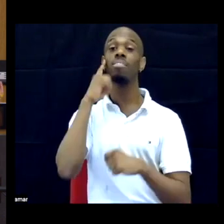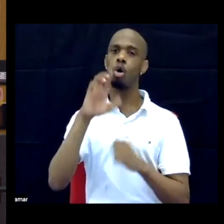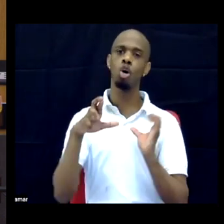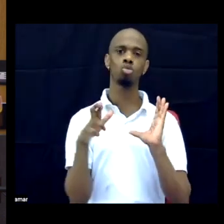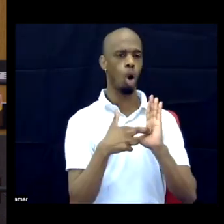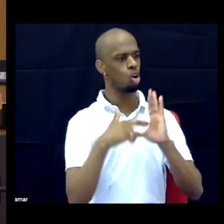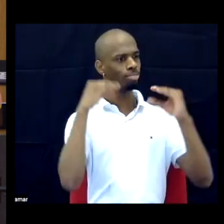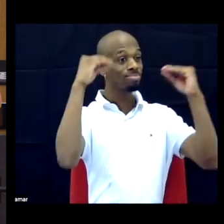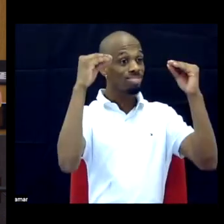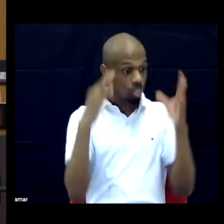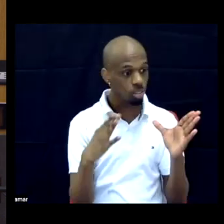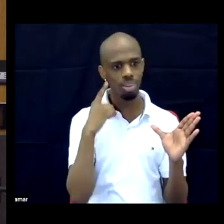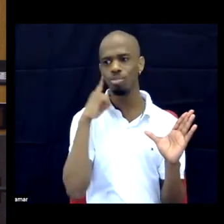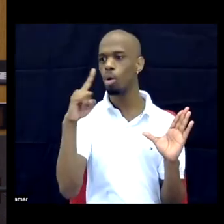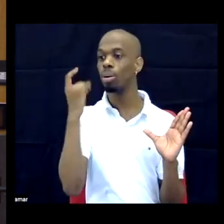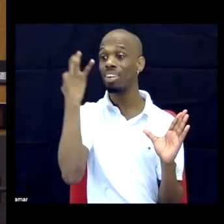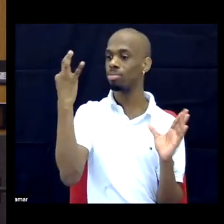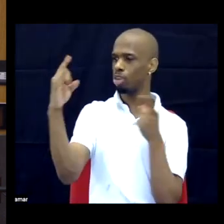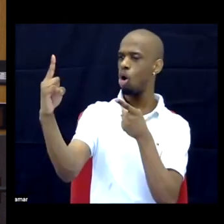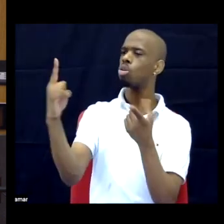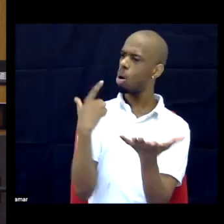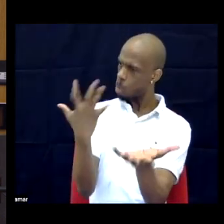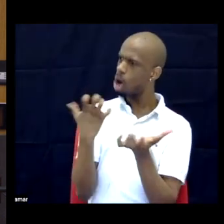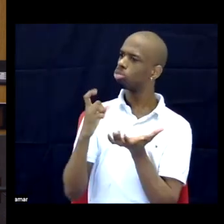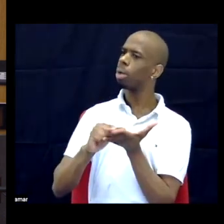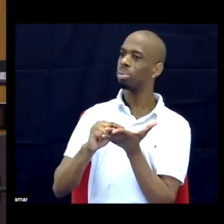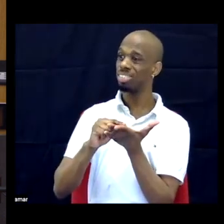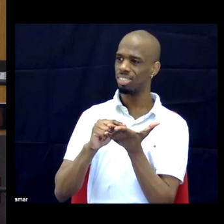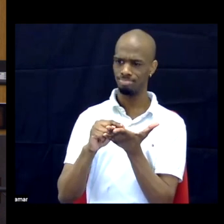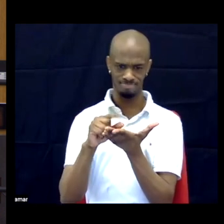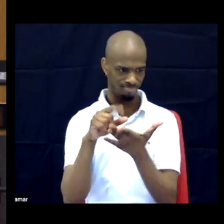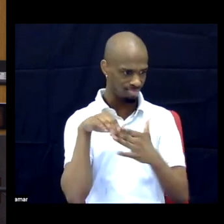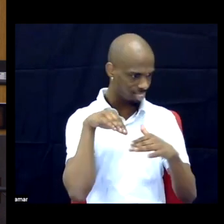to do the publishing, I think it's much harder to be a disabled person of color and get through